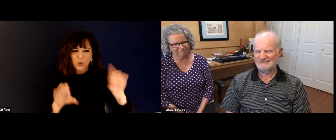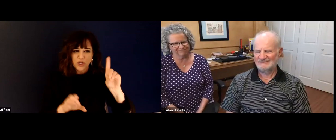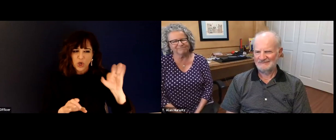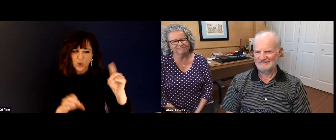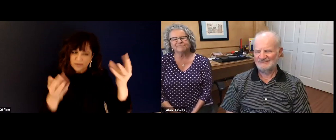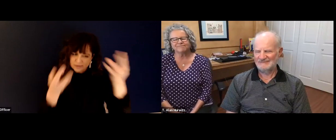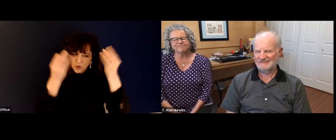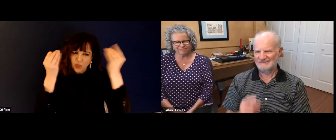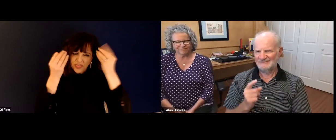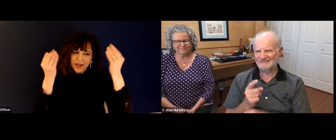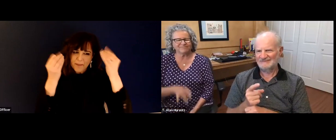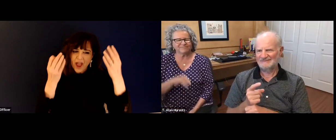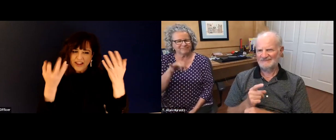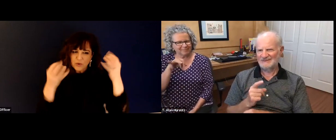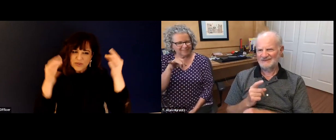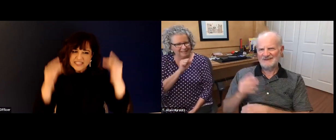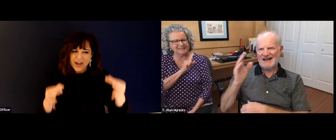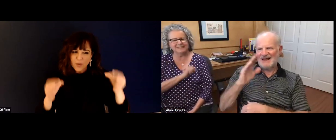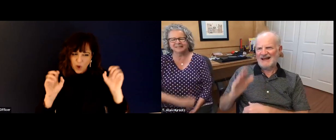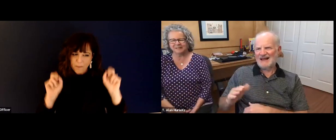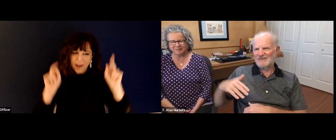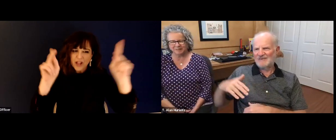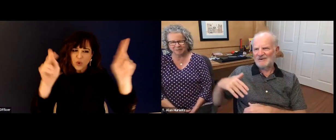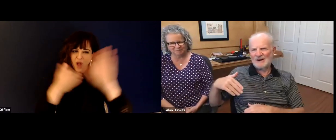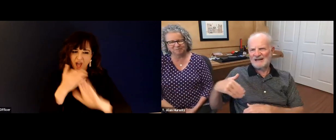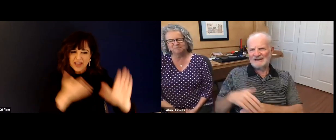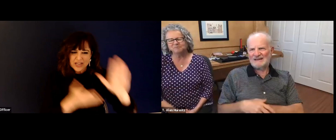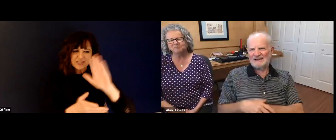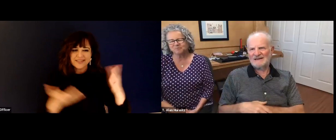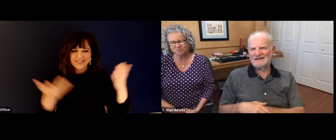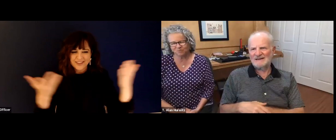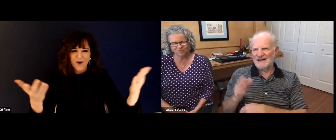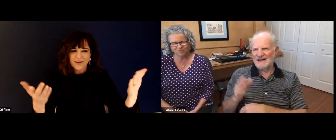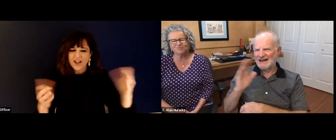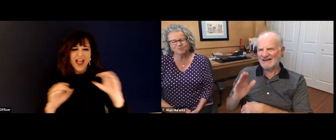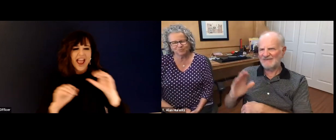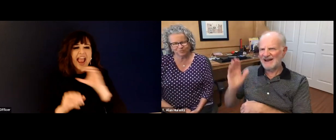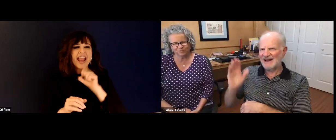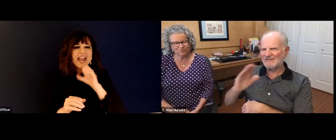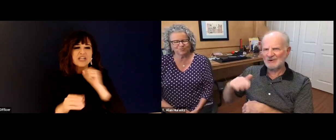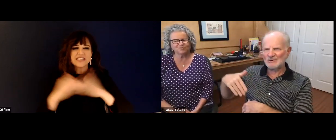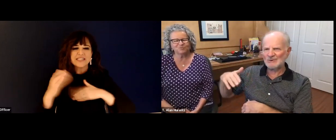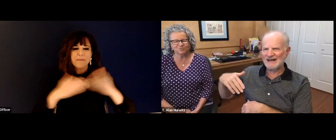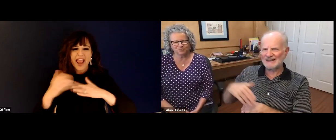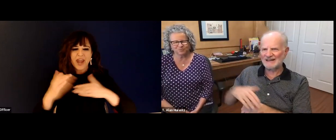if you want to go to college later in life, I mean, Vicki went through that. I mean, if she can do that, you all can do